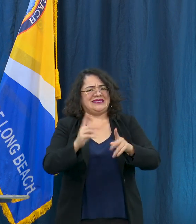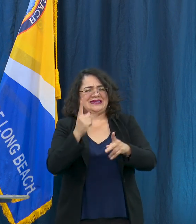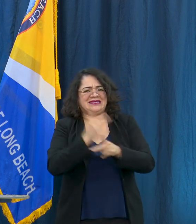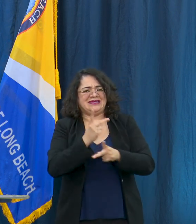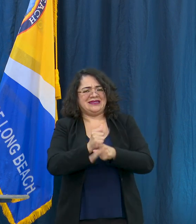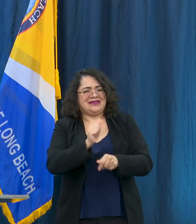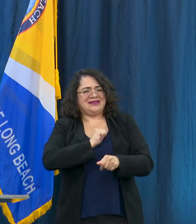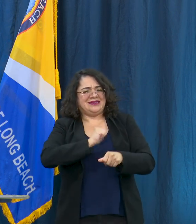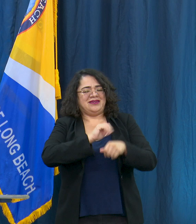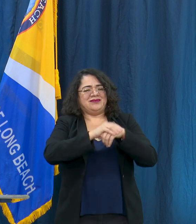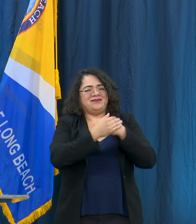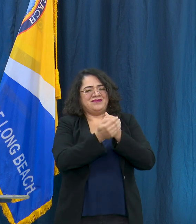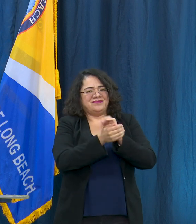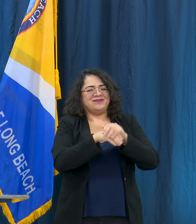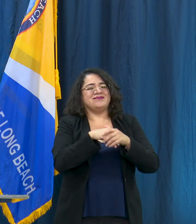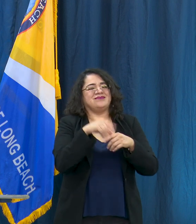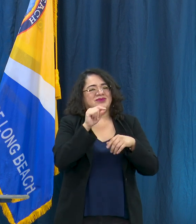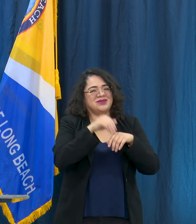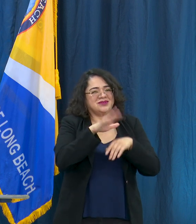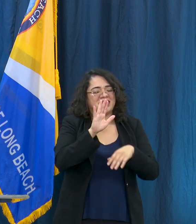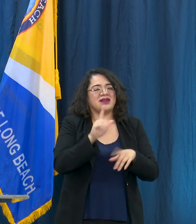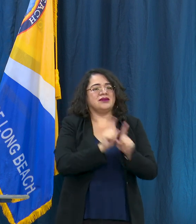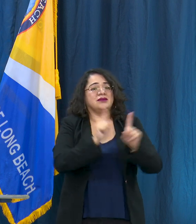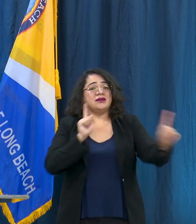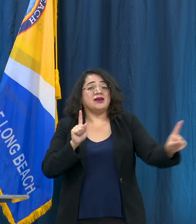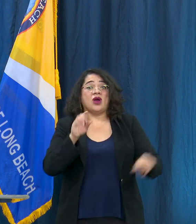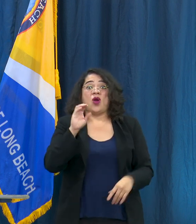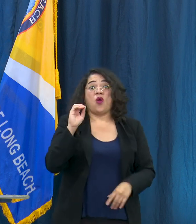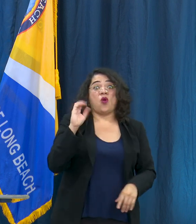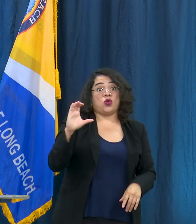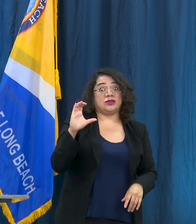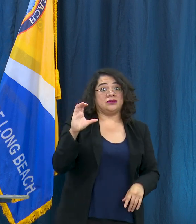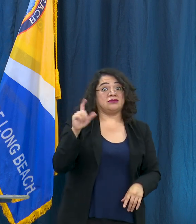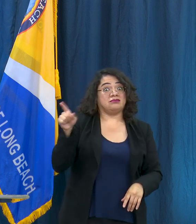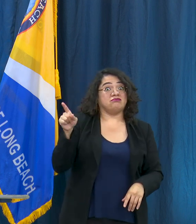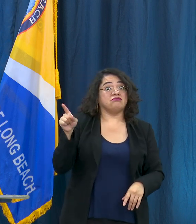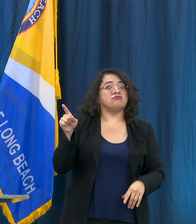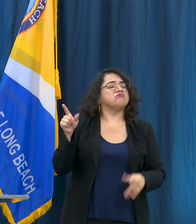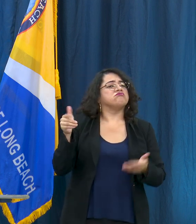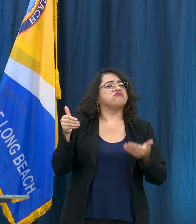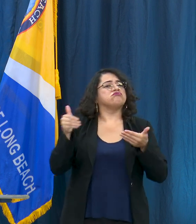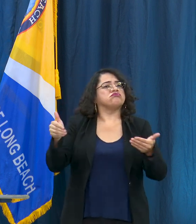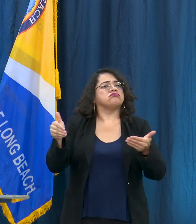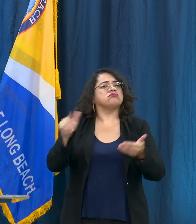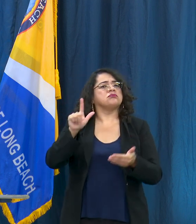that places like Orange County or choosing to pass laws and adopt policies